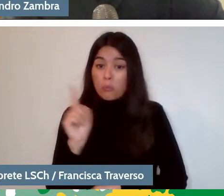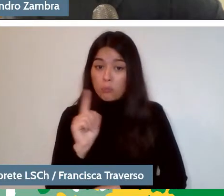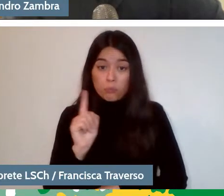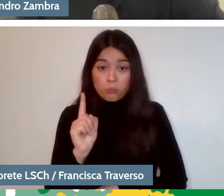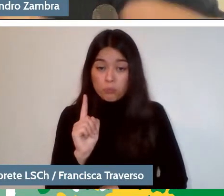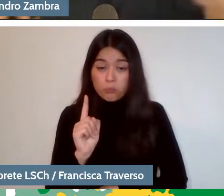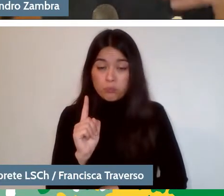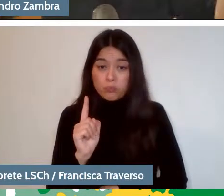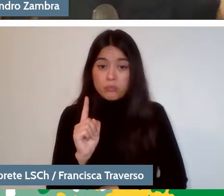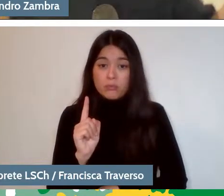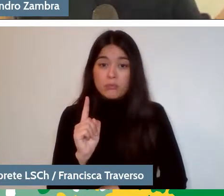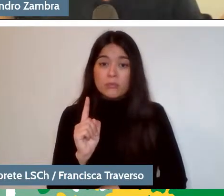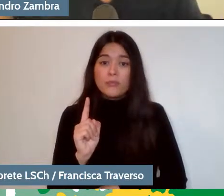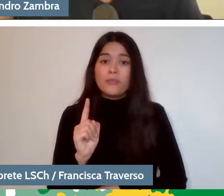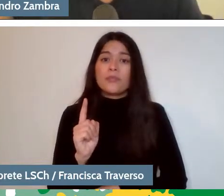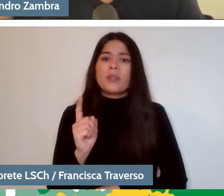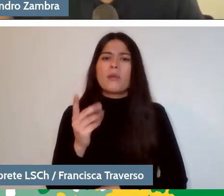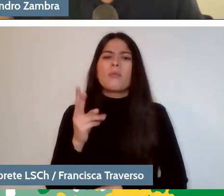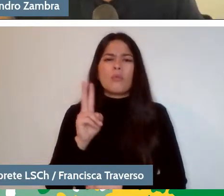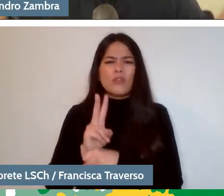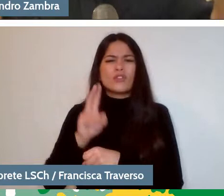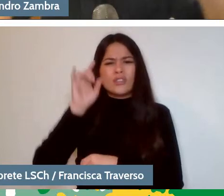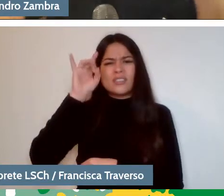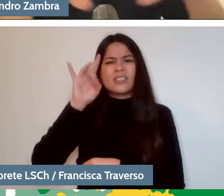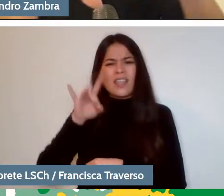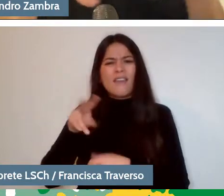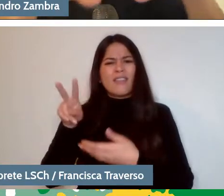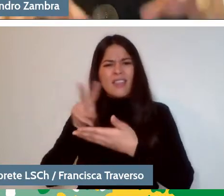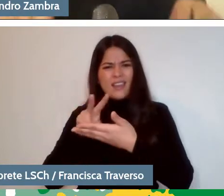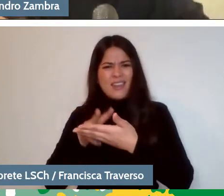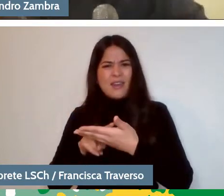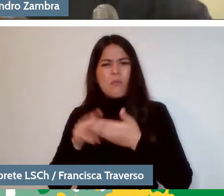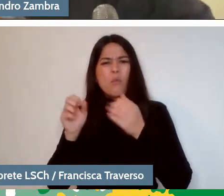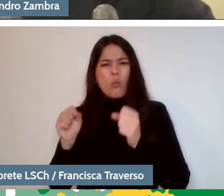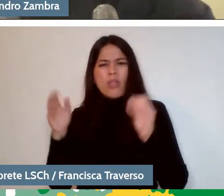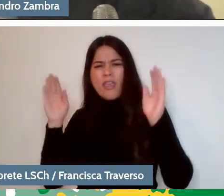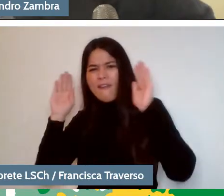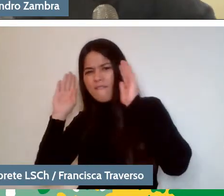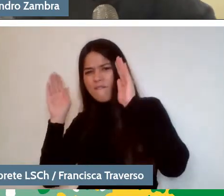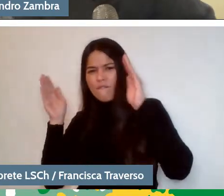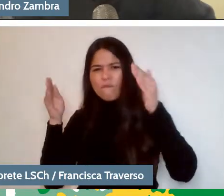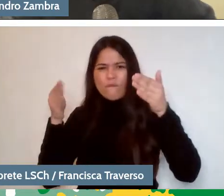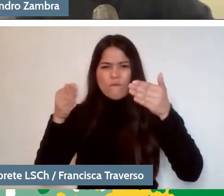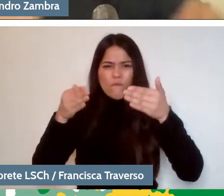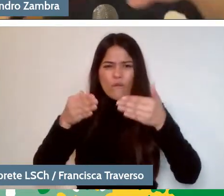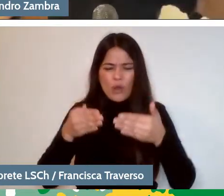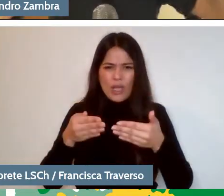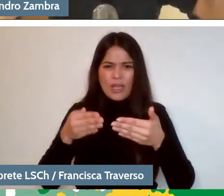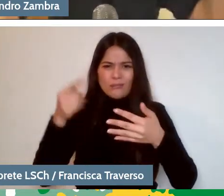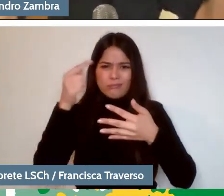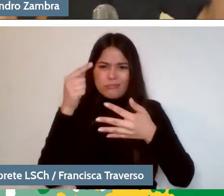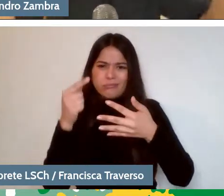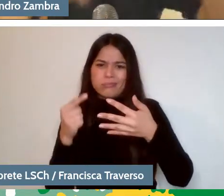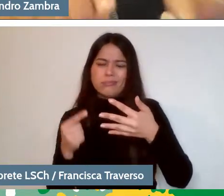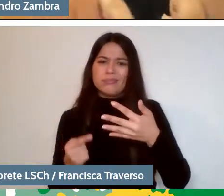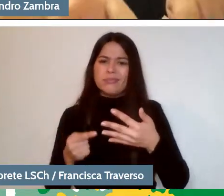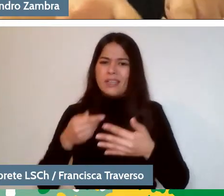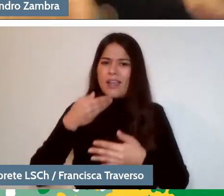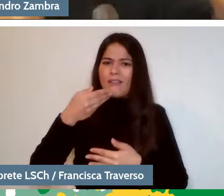and of course, the teacher knows about literature, then he can focus on it, he can talk about many things, but he doesn't know the book,